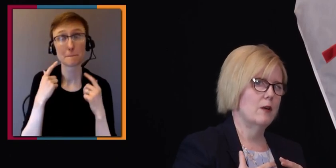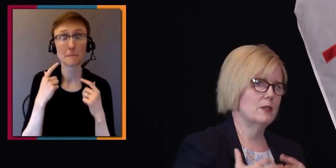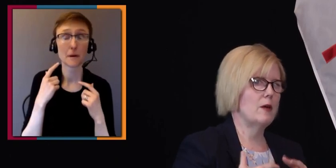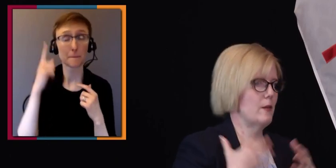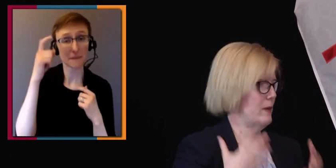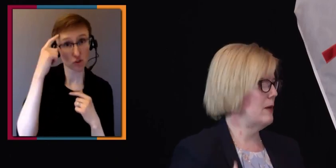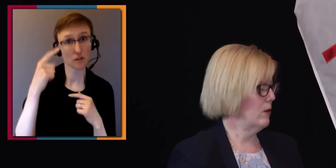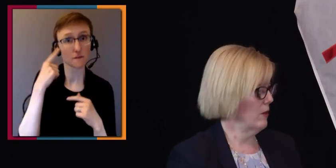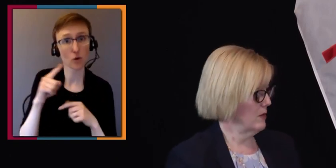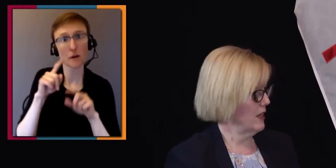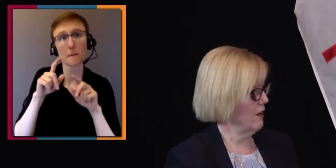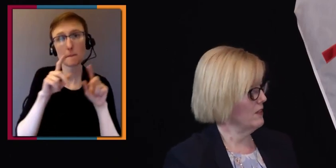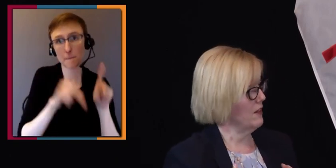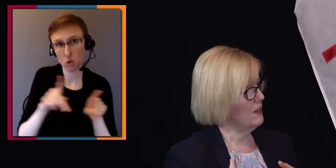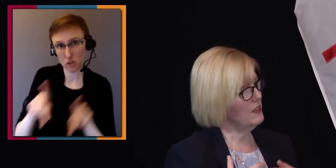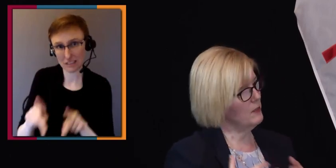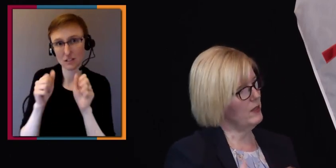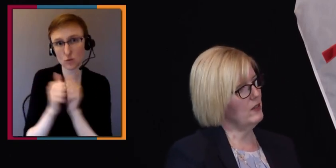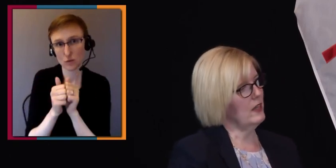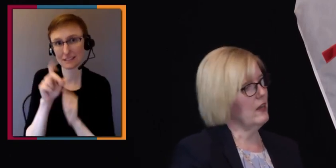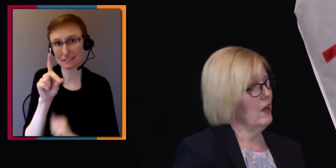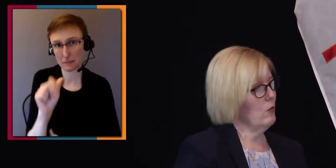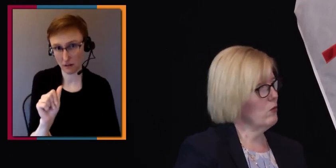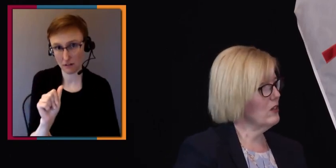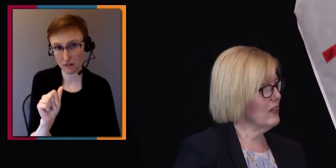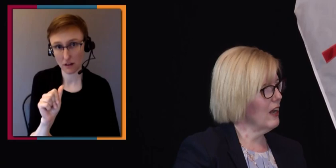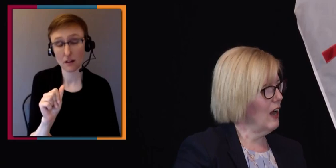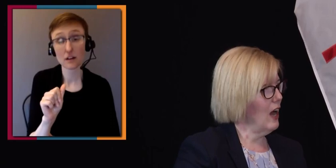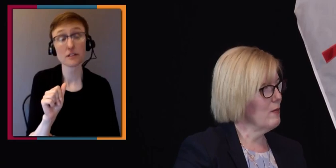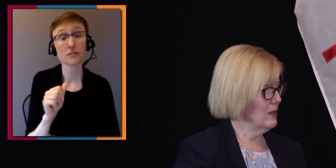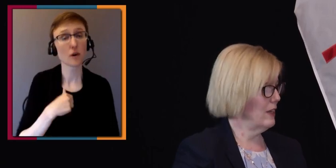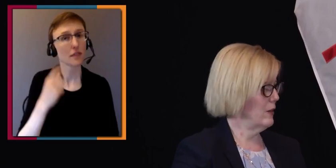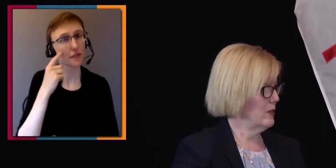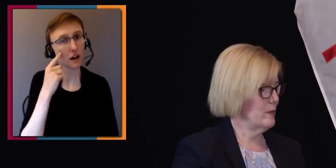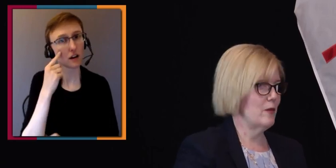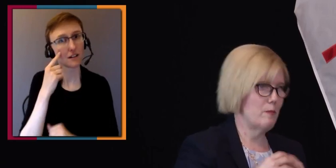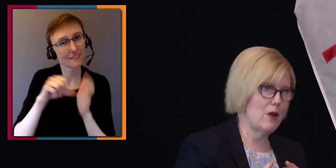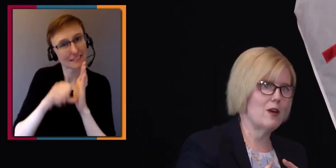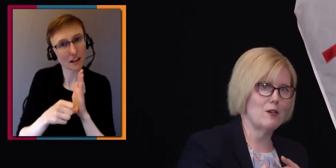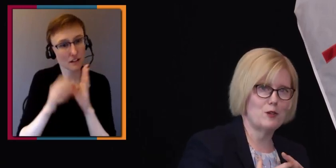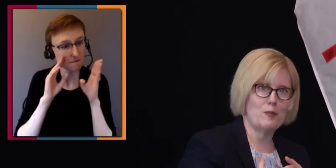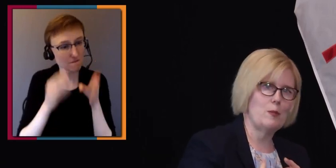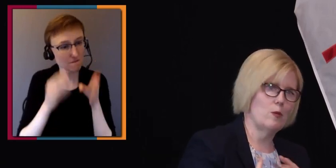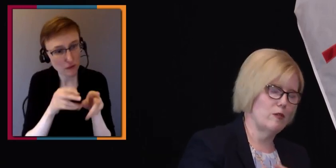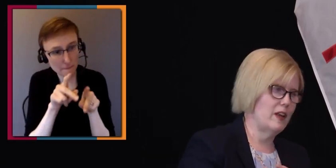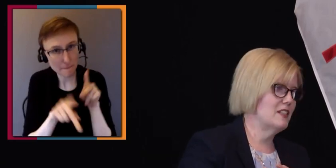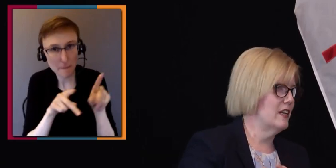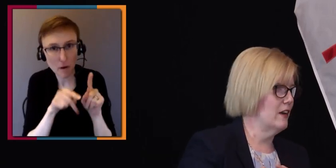It was about the people themselves and the disability, when really, I believed it was about the barriers that people were facing.